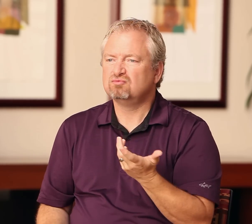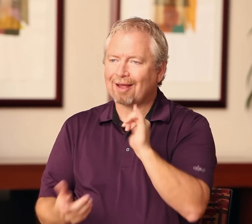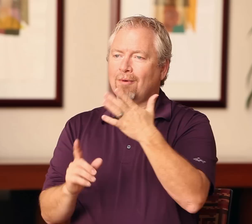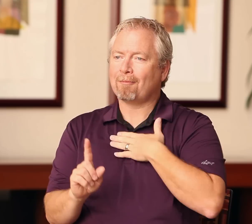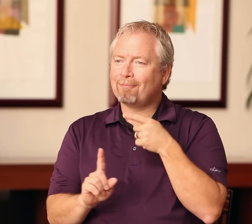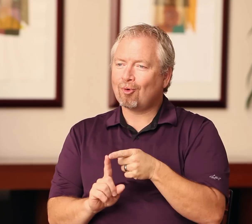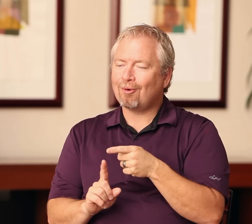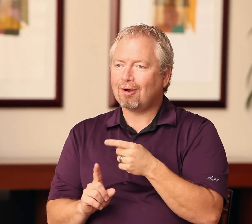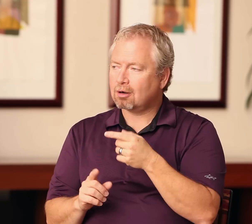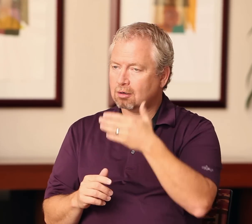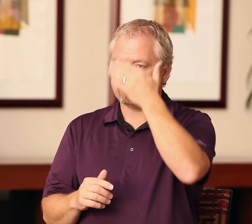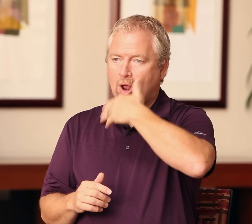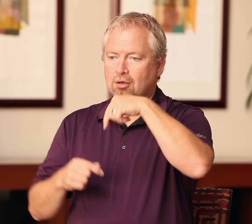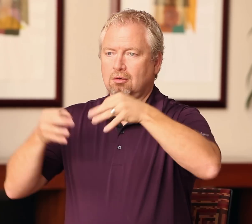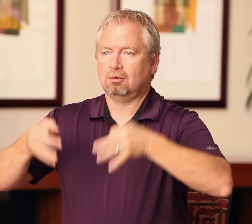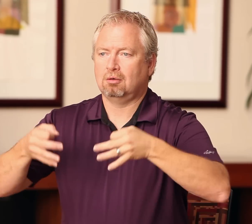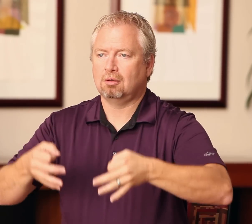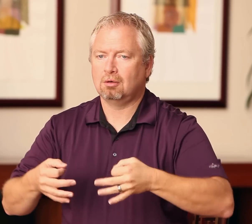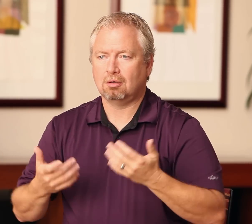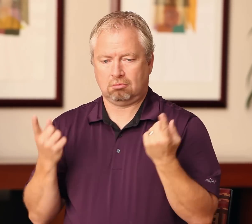working together as a team. In many cases, however, the hearing interpreter